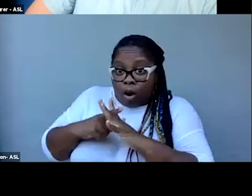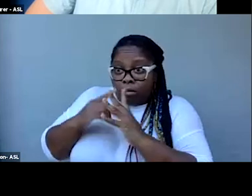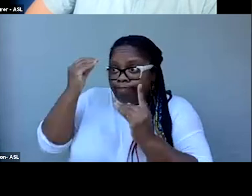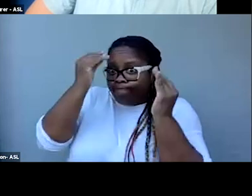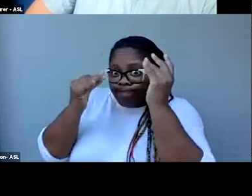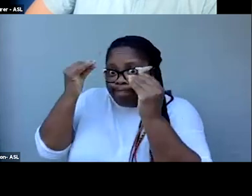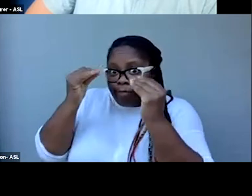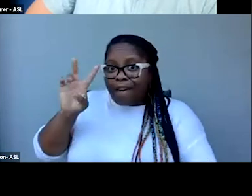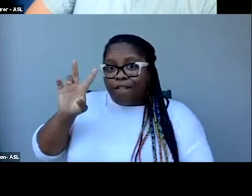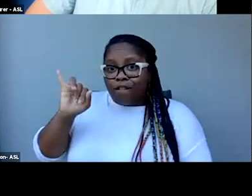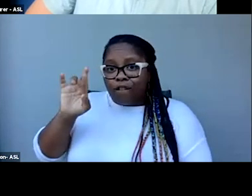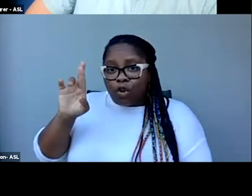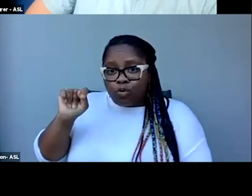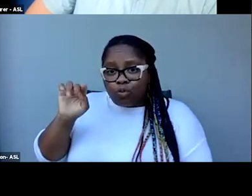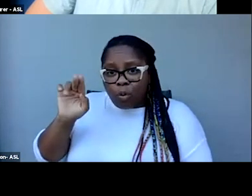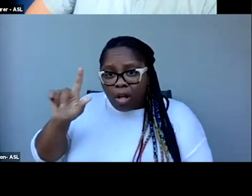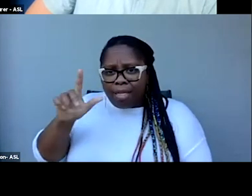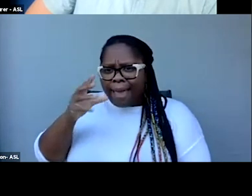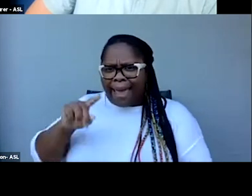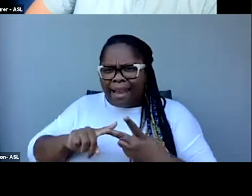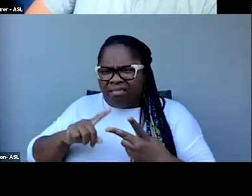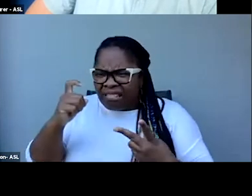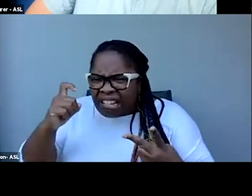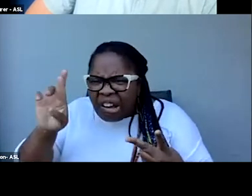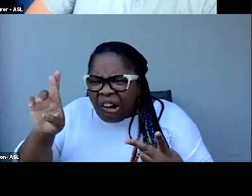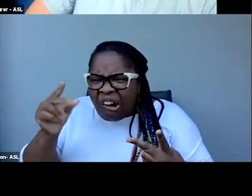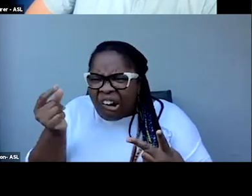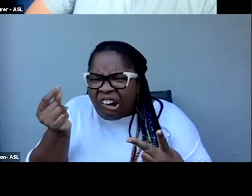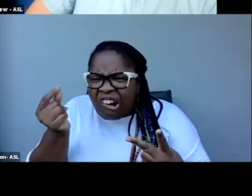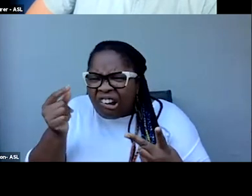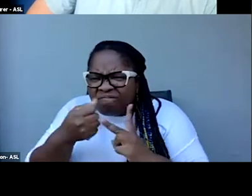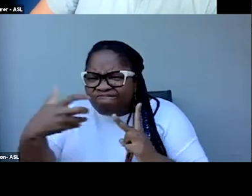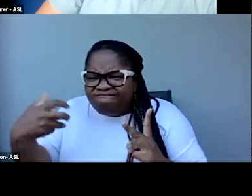And I forget what XR stands for. But